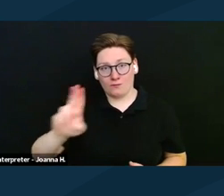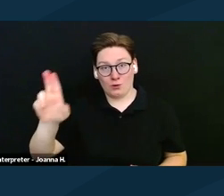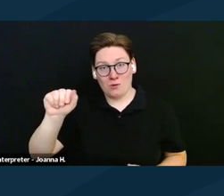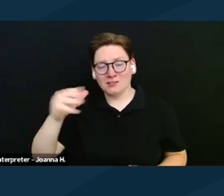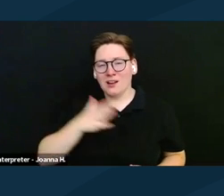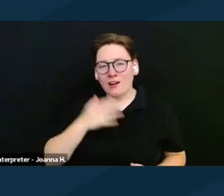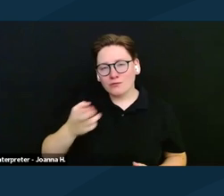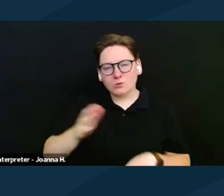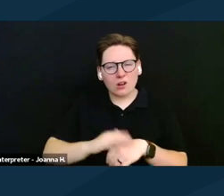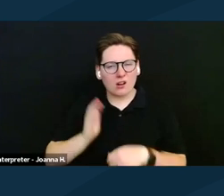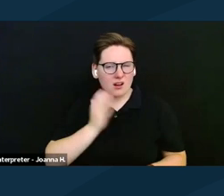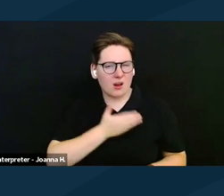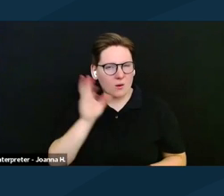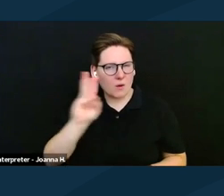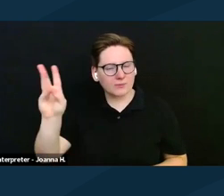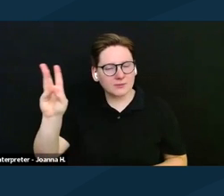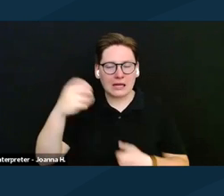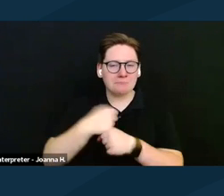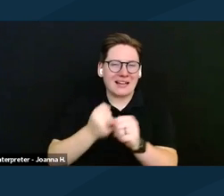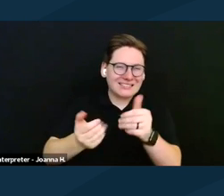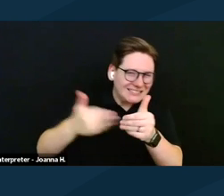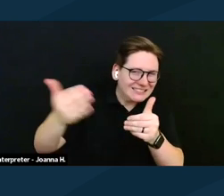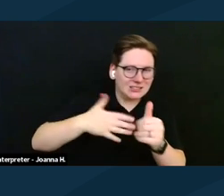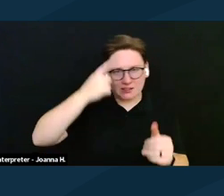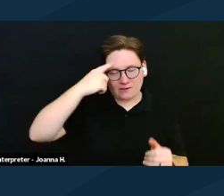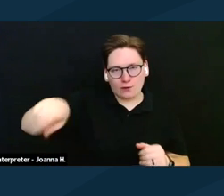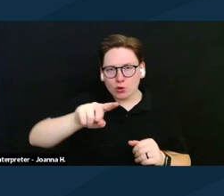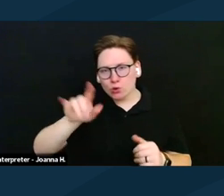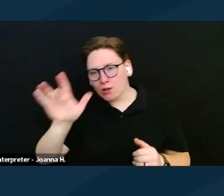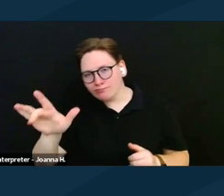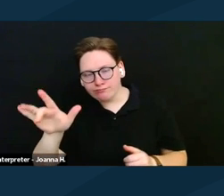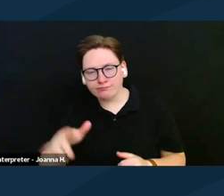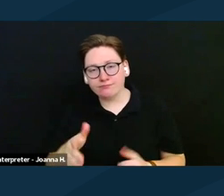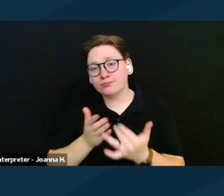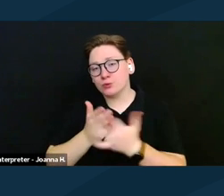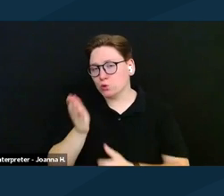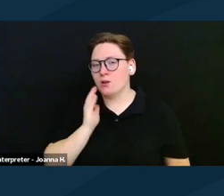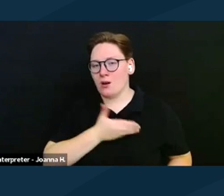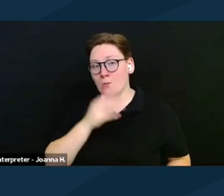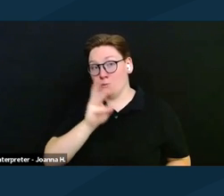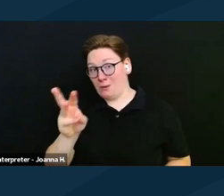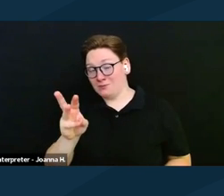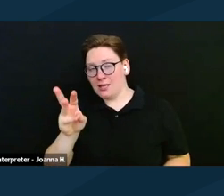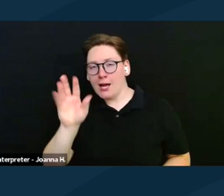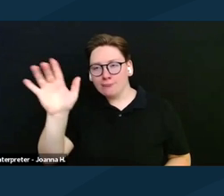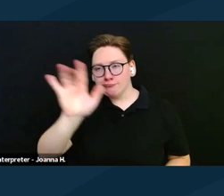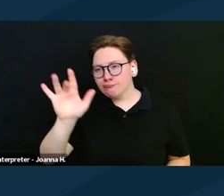to make it as easy as possible for you to do that. If you go to our website and click to taking action,